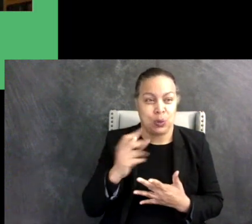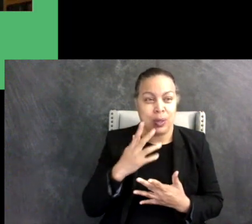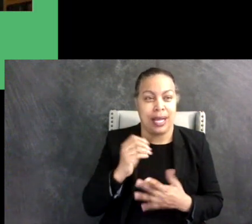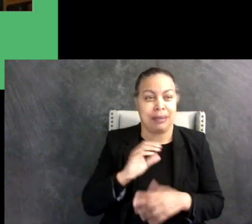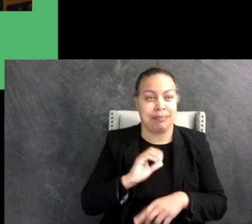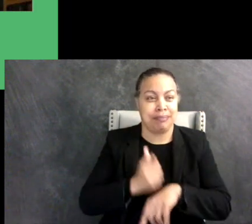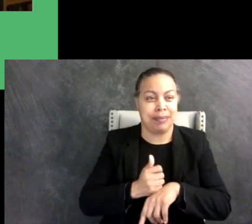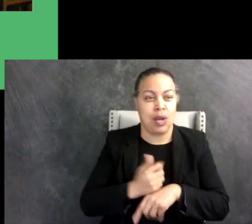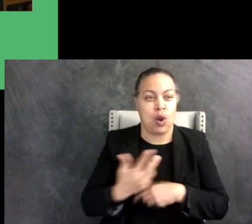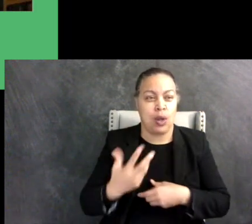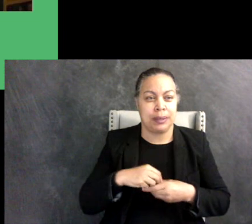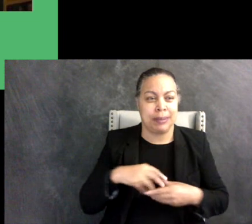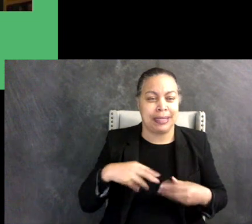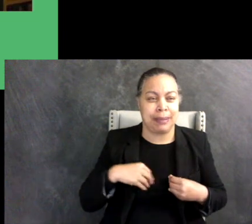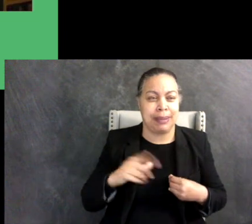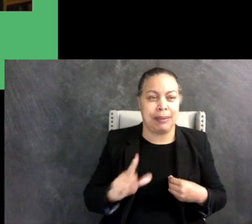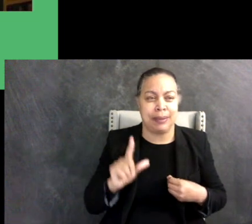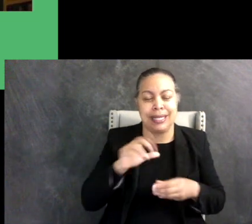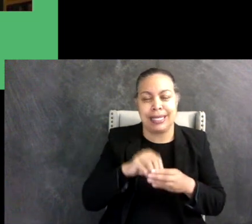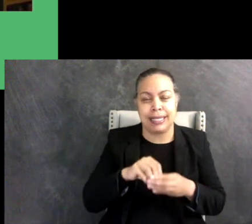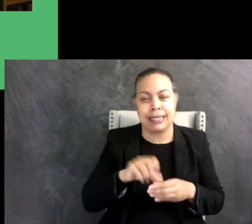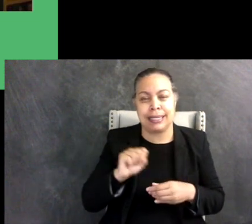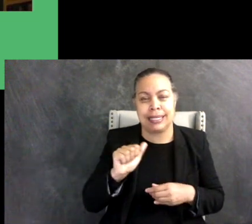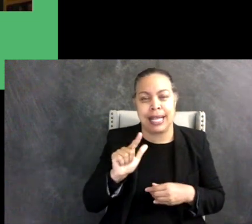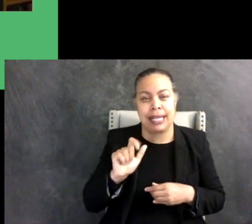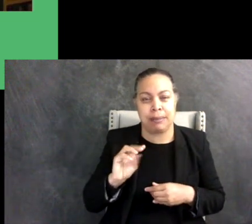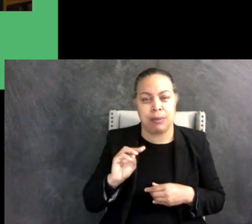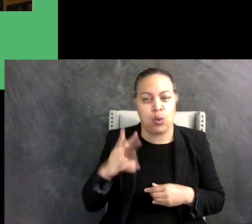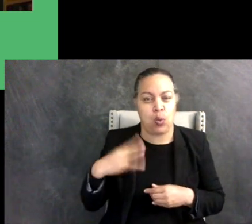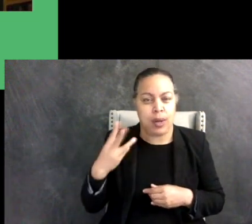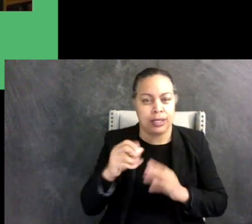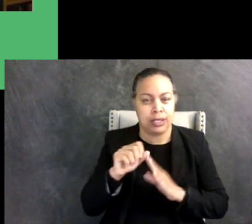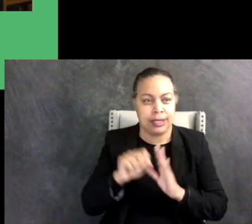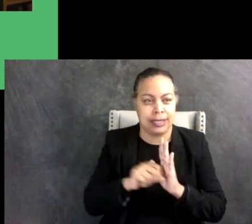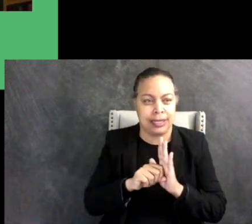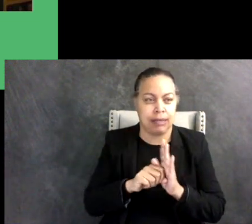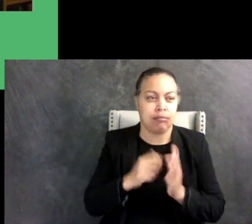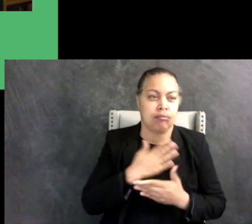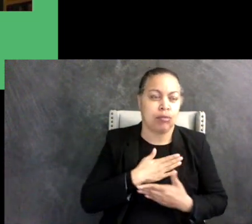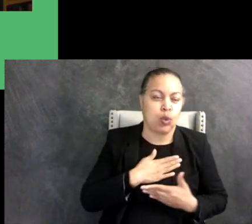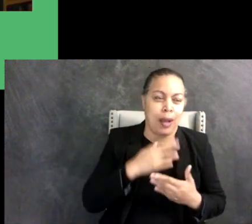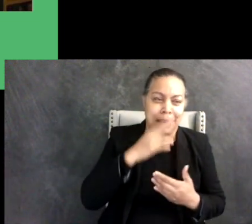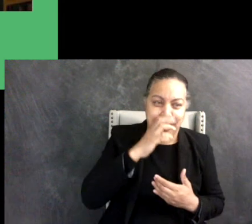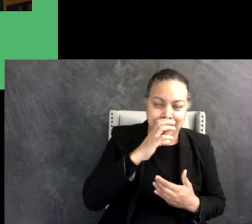Acceptance Library in Stanwood, Washington. I enjoy gaming, comic books, and cats among a few other things.